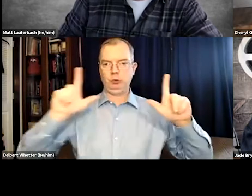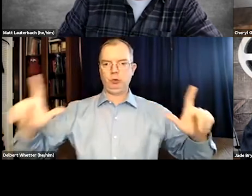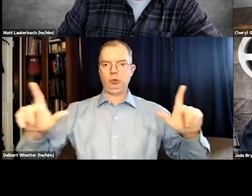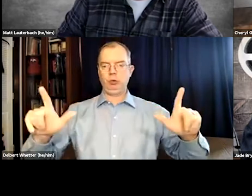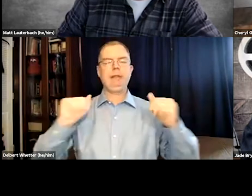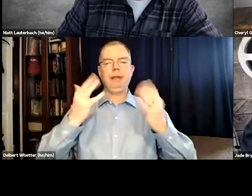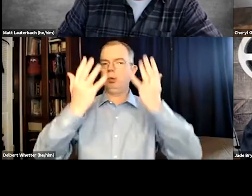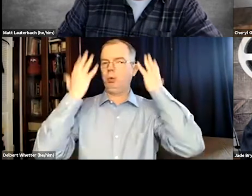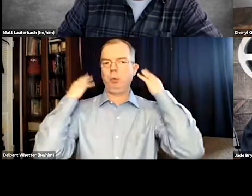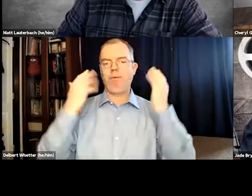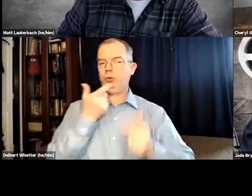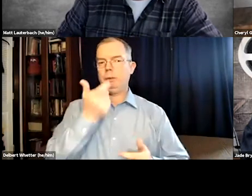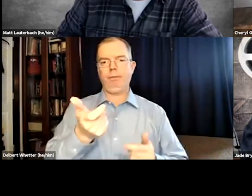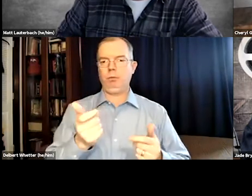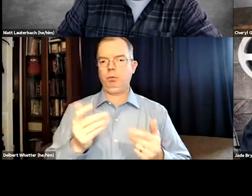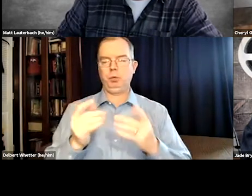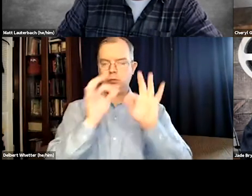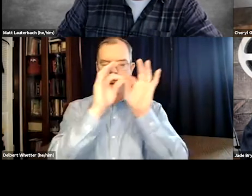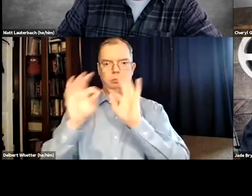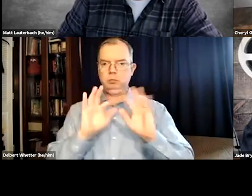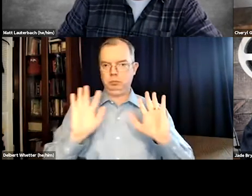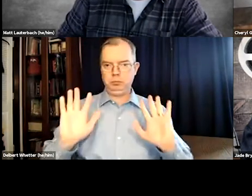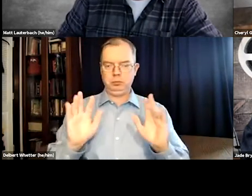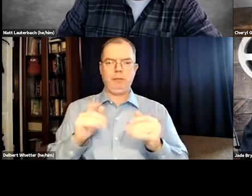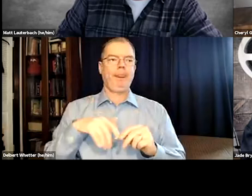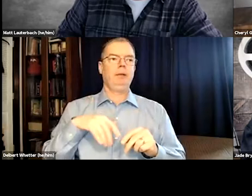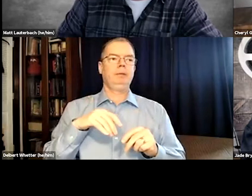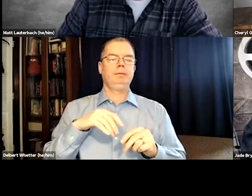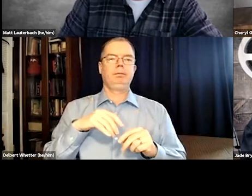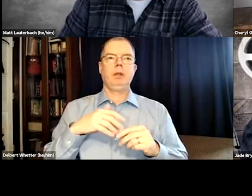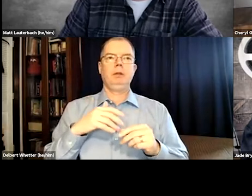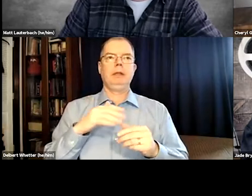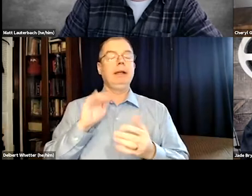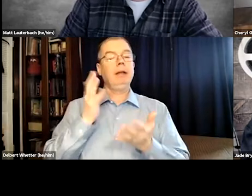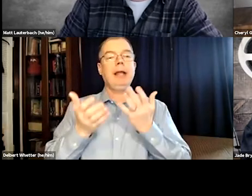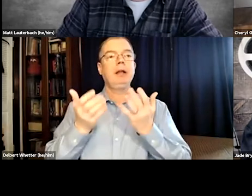And so if you put too many words on the screen, it can overwhelm the viewer and be distracting.